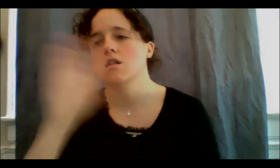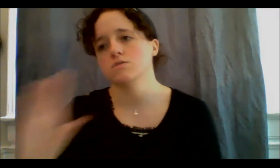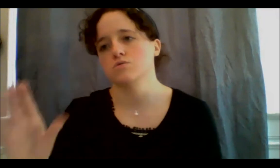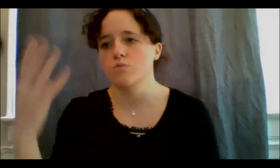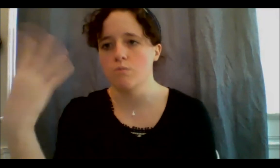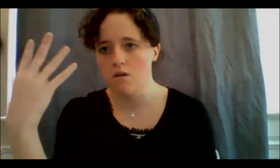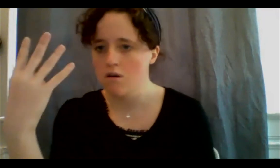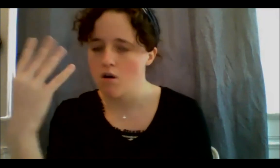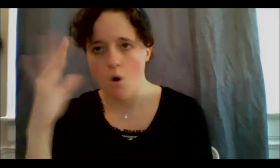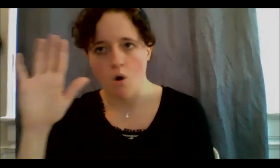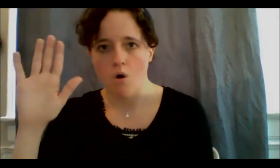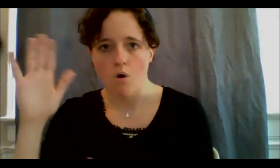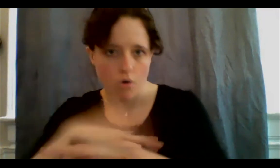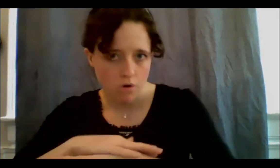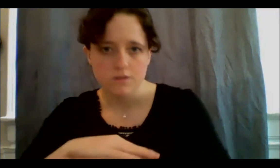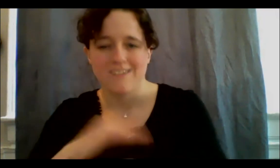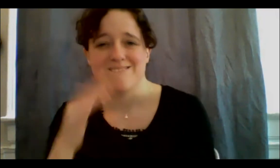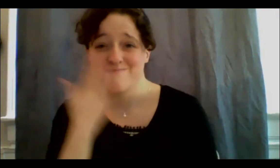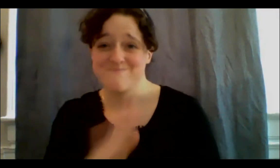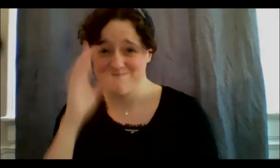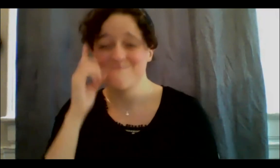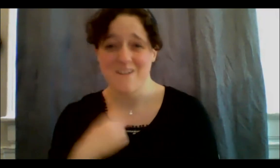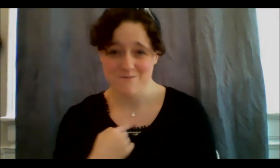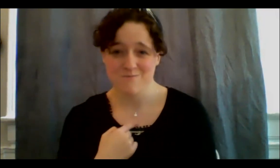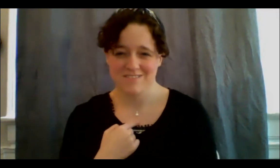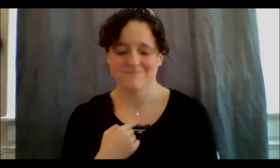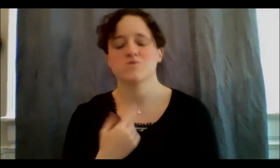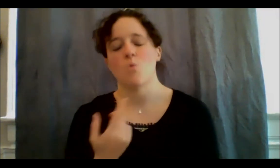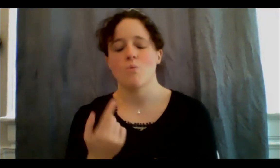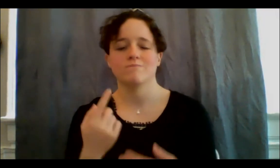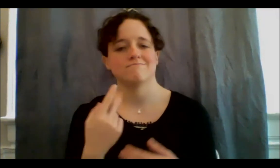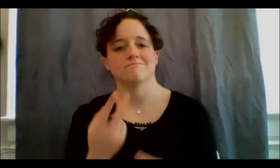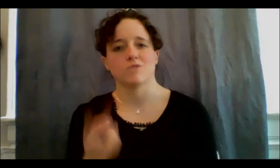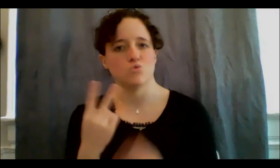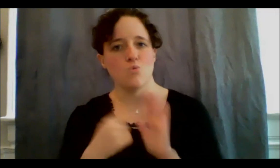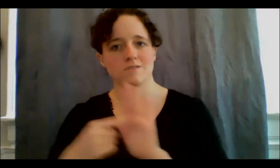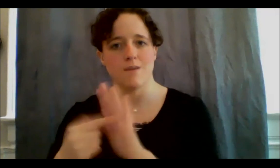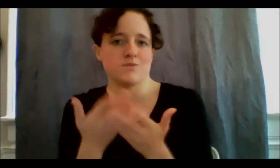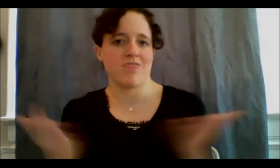a lot, and we all have to take time to step back and find those key things that